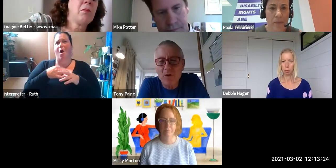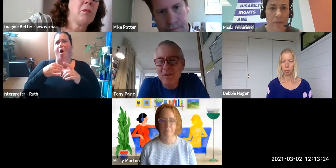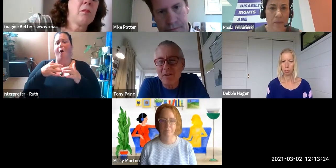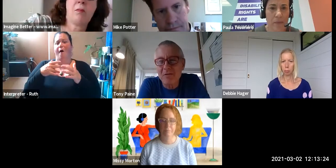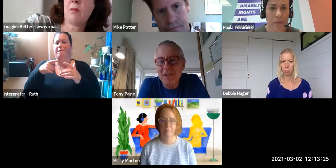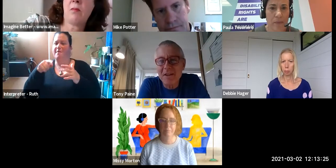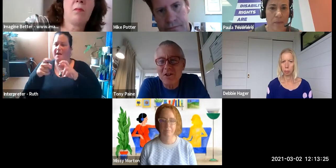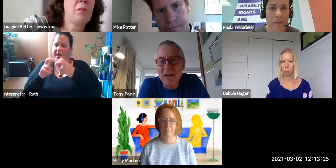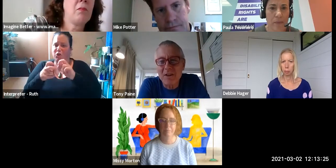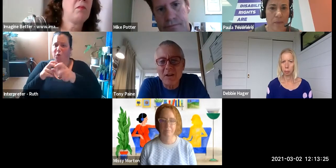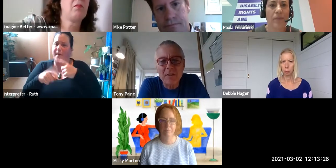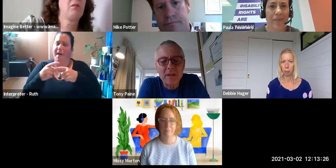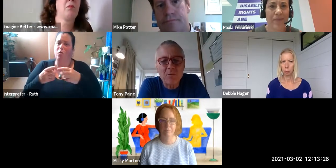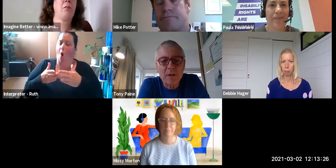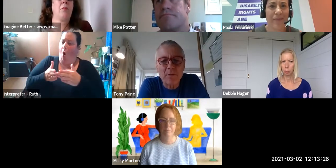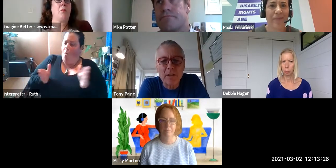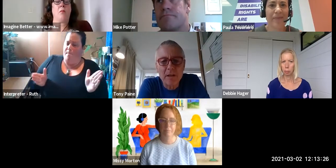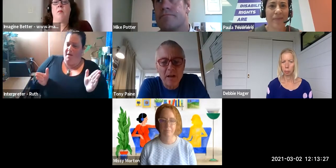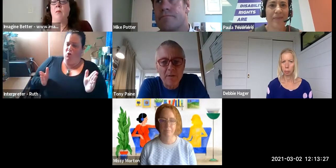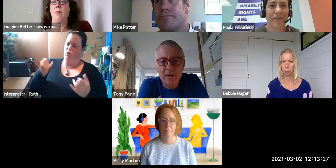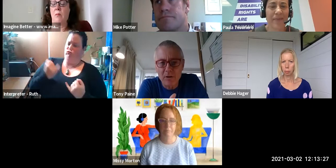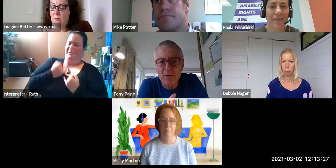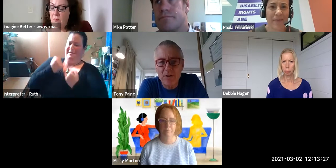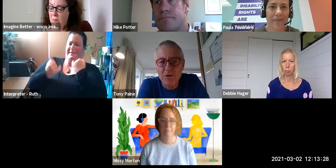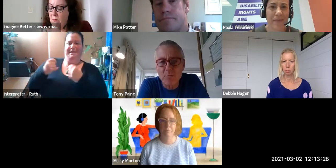of open to critique and challenge and I think that's one of the, i think in a lot of social